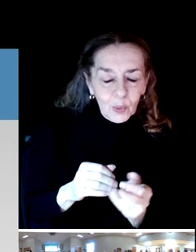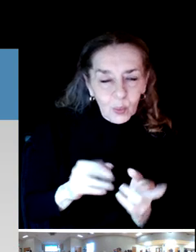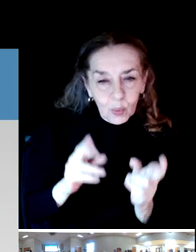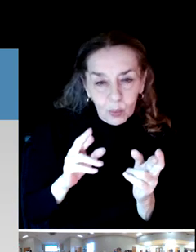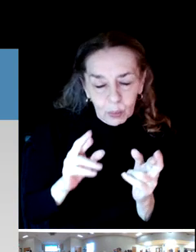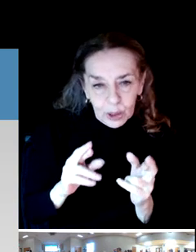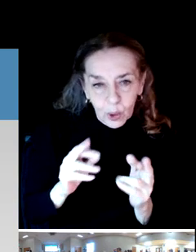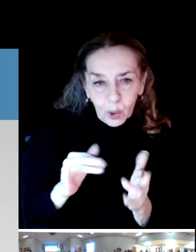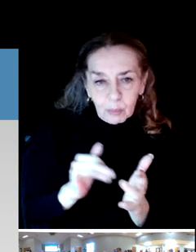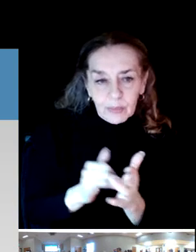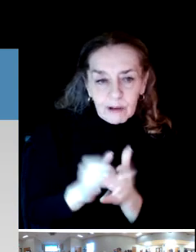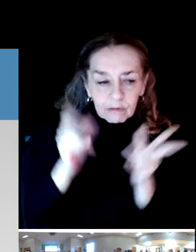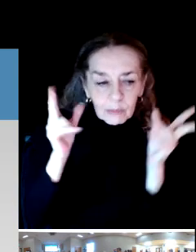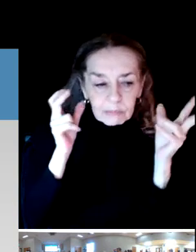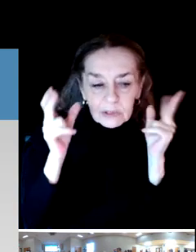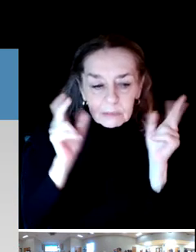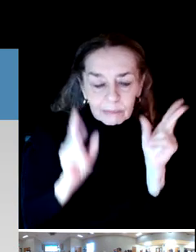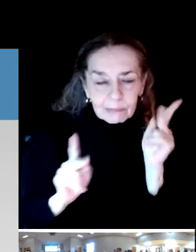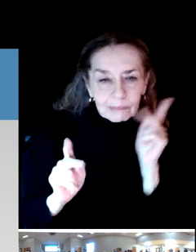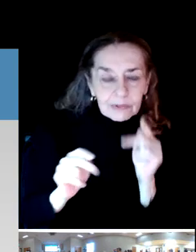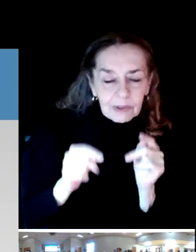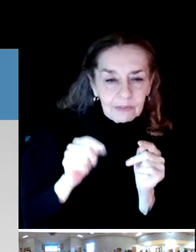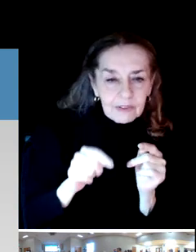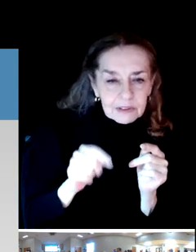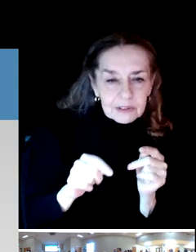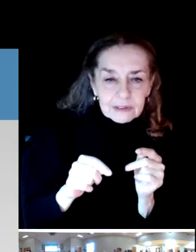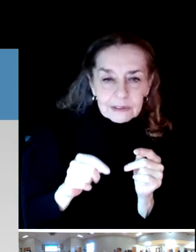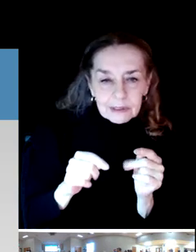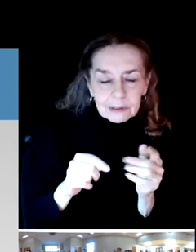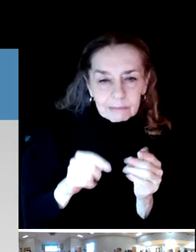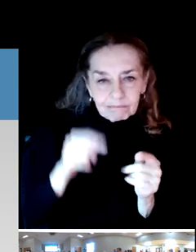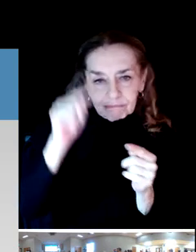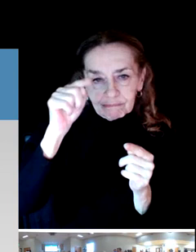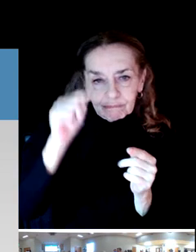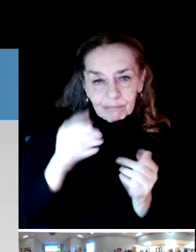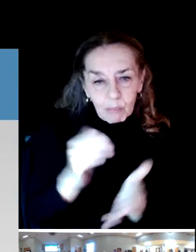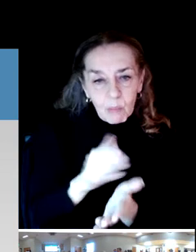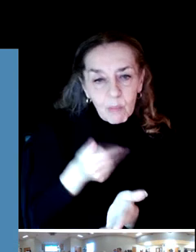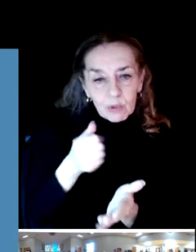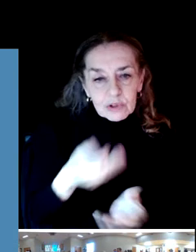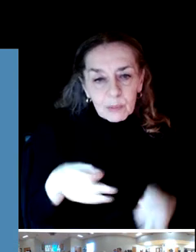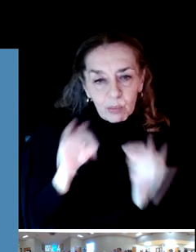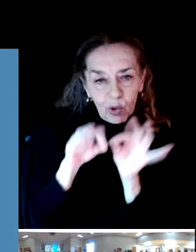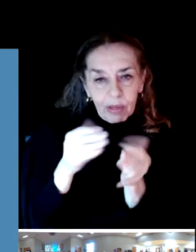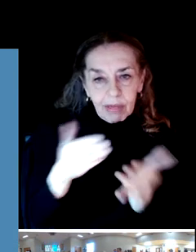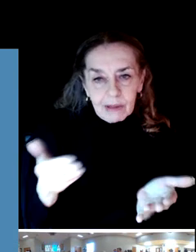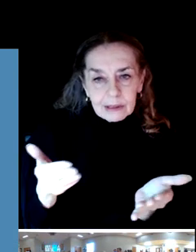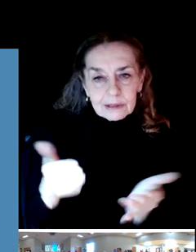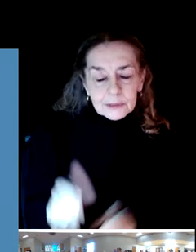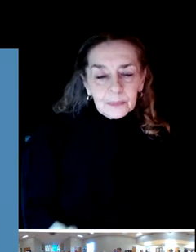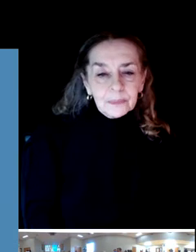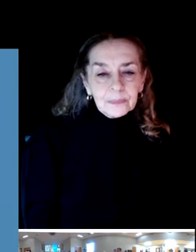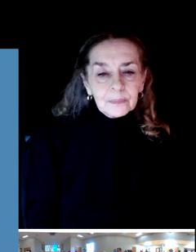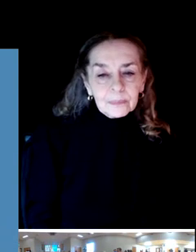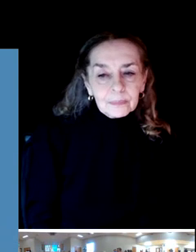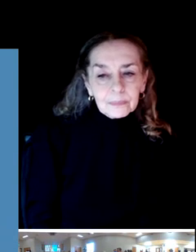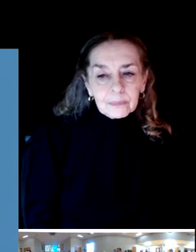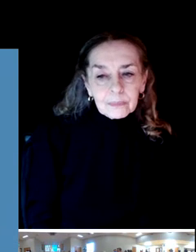But we'll add these to the greater list.